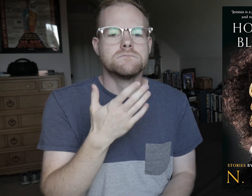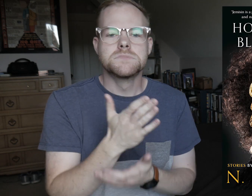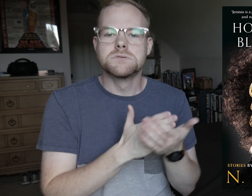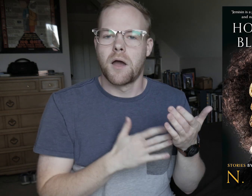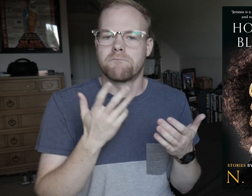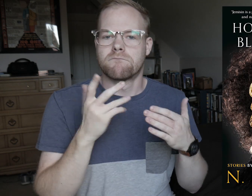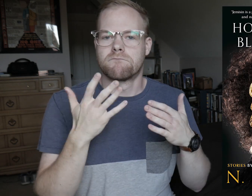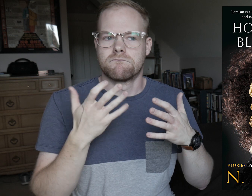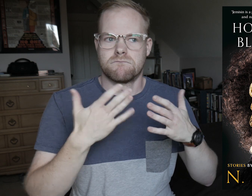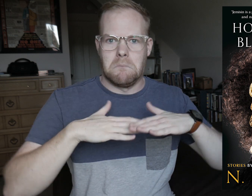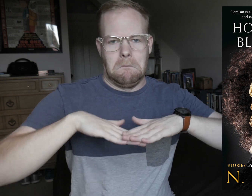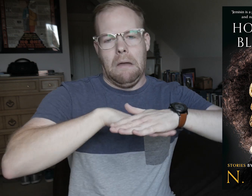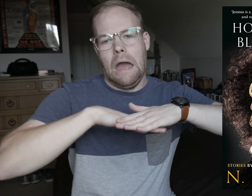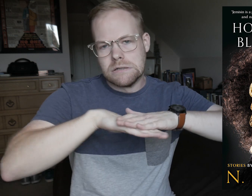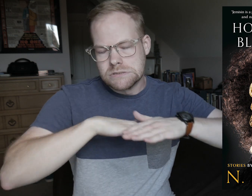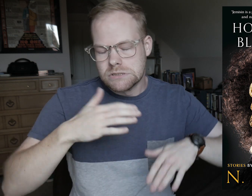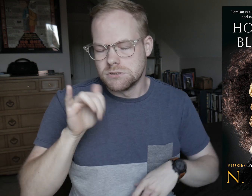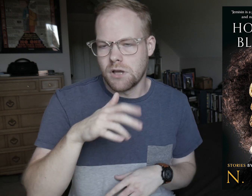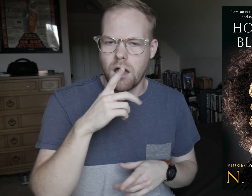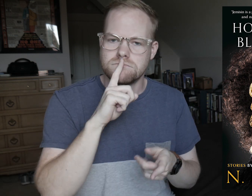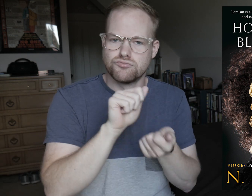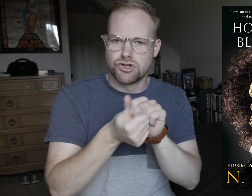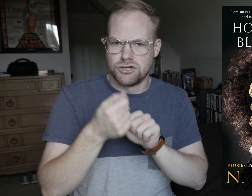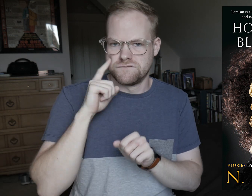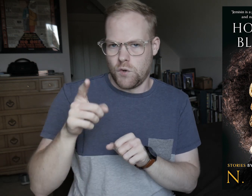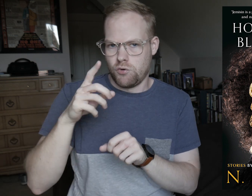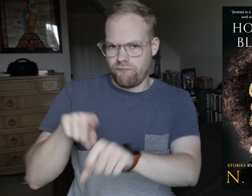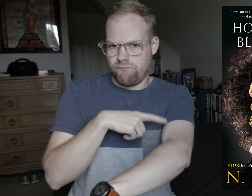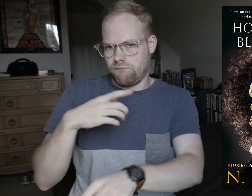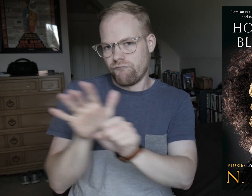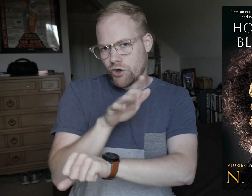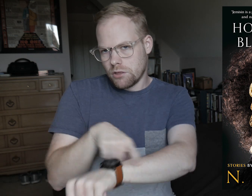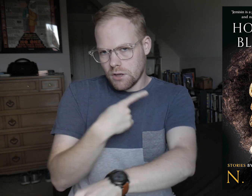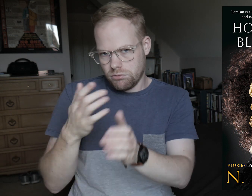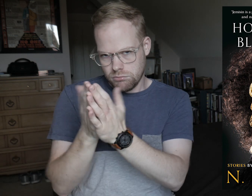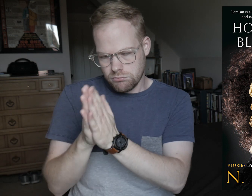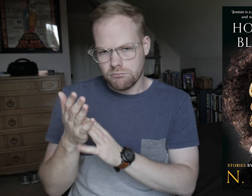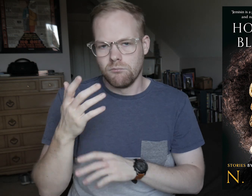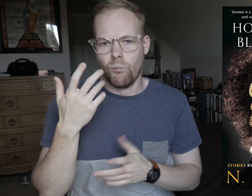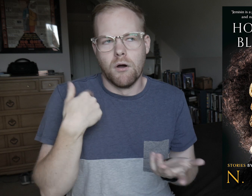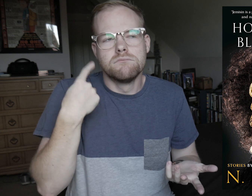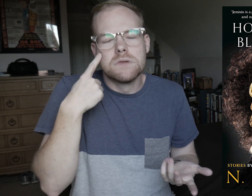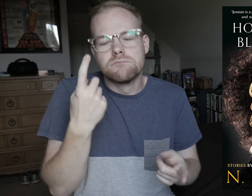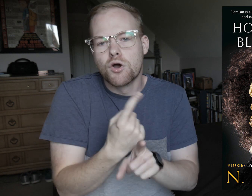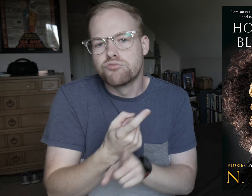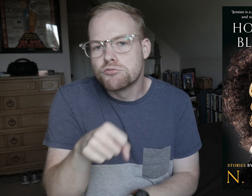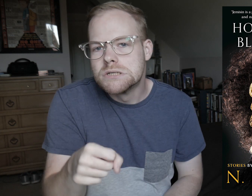There were some basics that were changed for the full-length novel, which I think were appropriate.